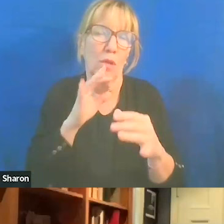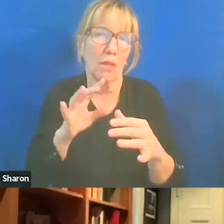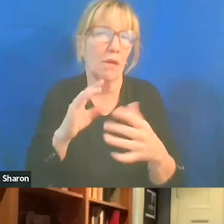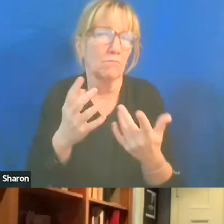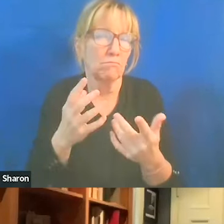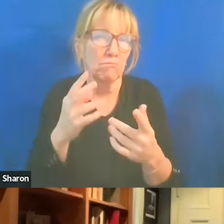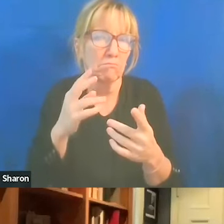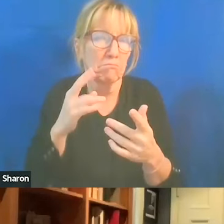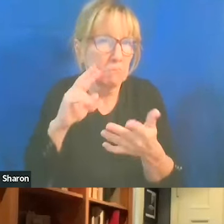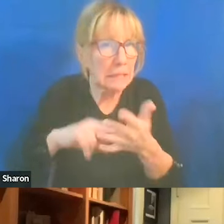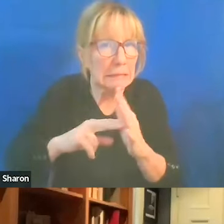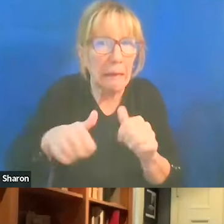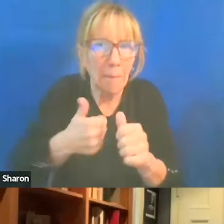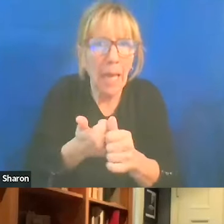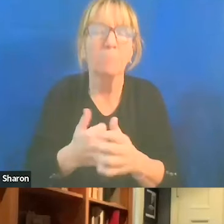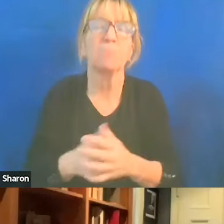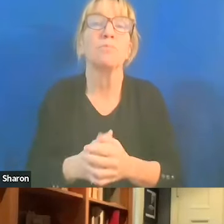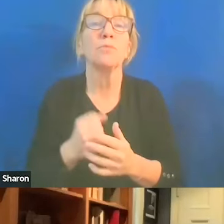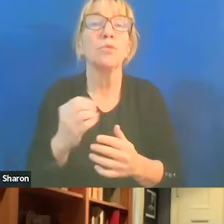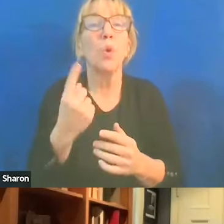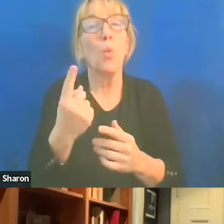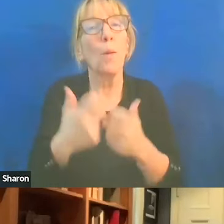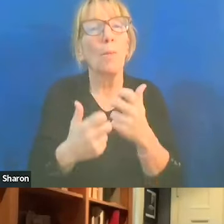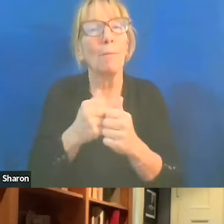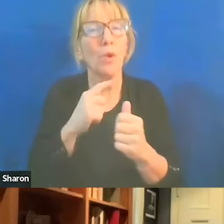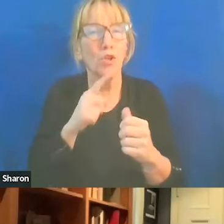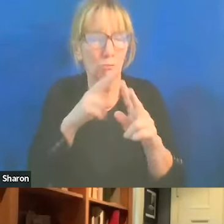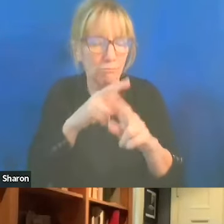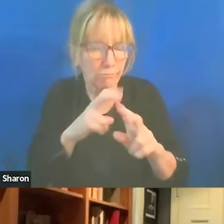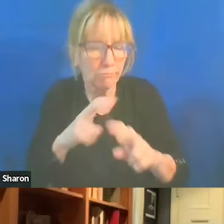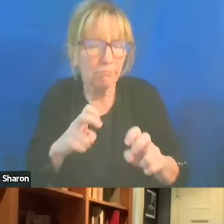with looking about anti-Semitism is, again,